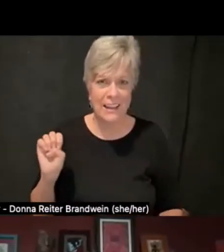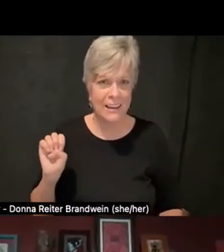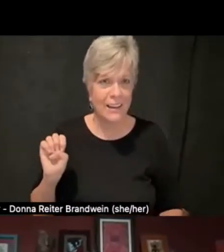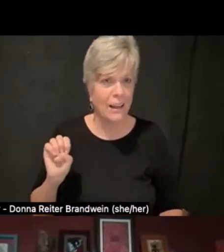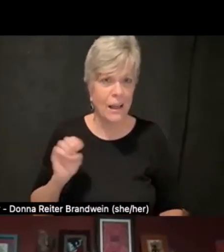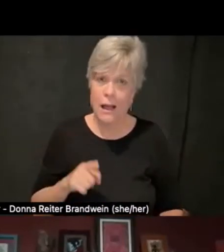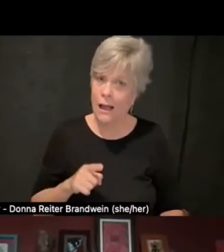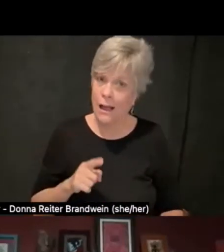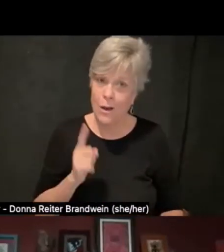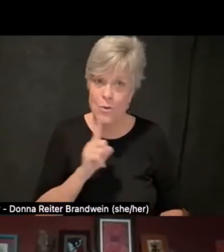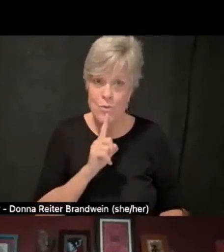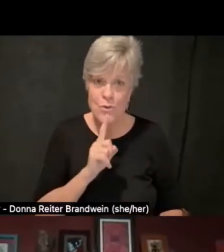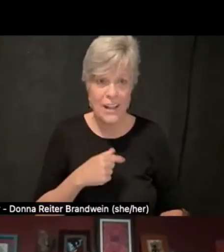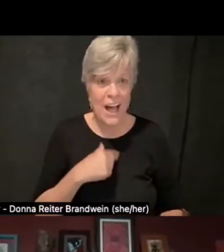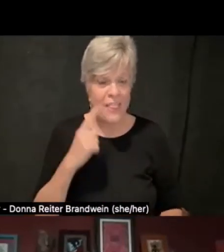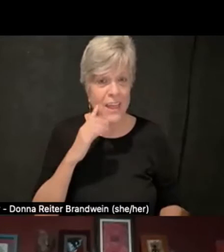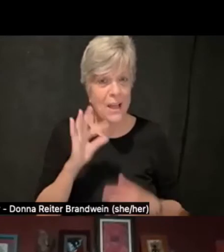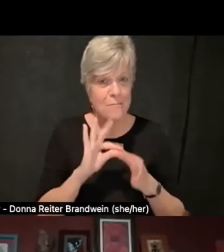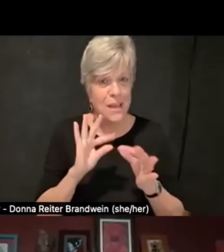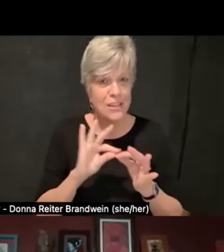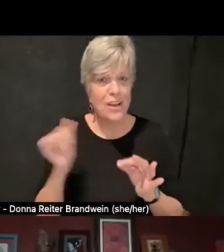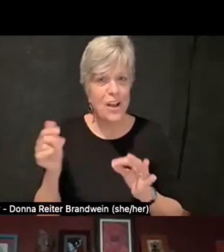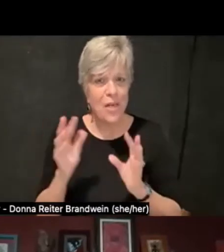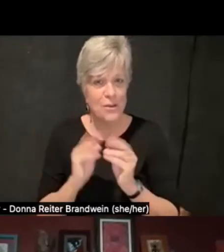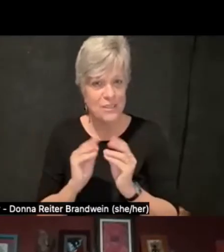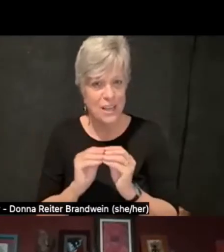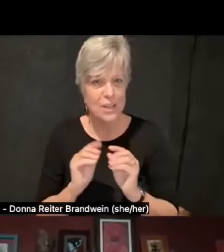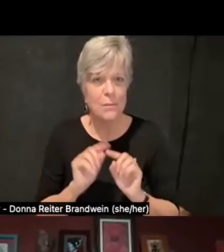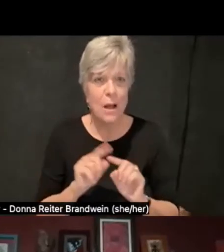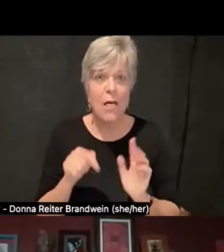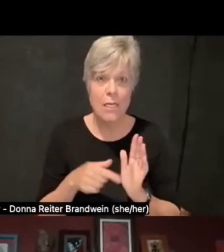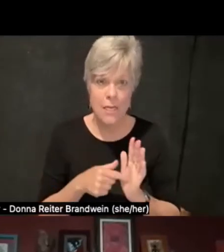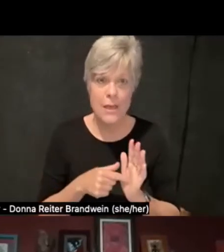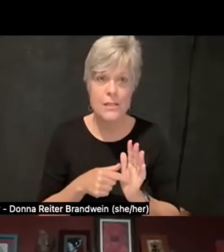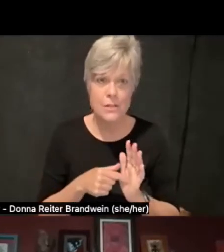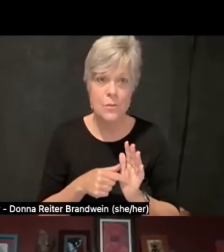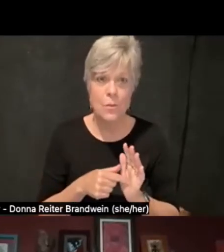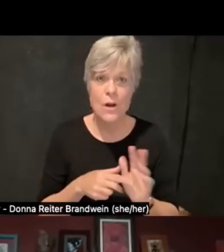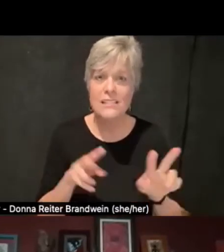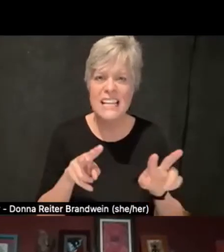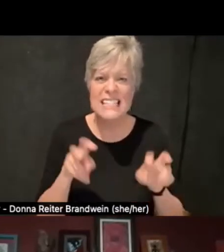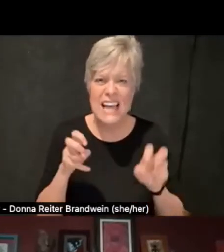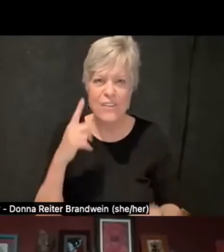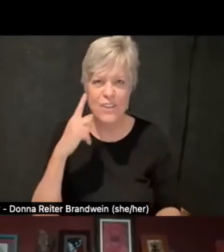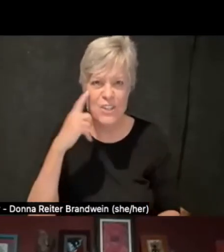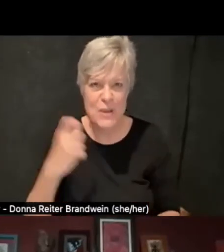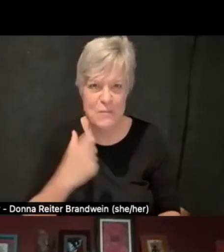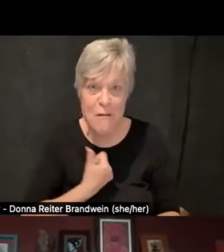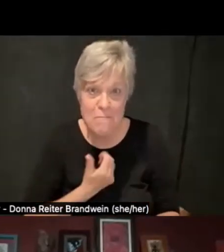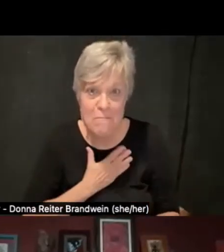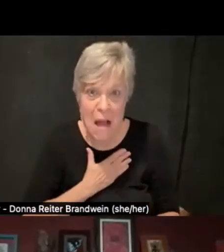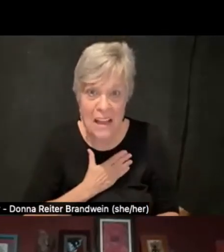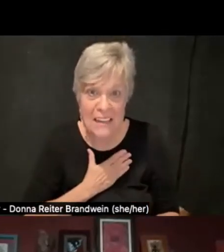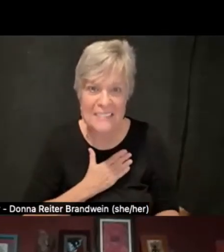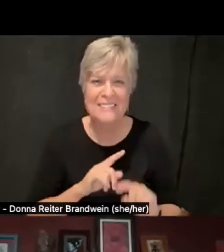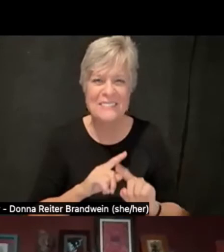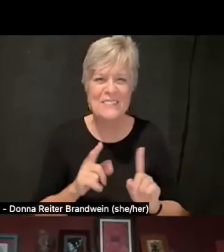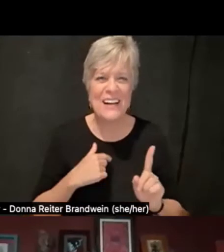I think I've mentioned this in another session, but this was a pretty selfish dream, but I also understood that, I think,